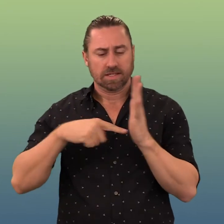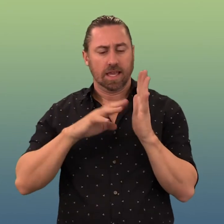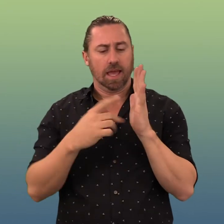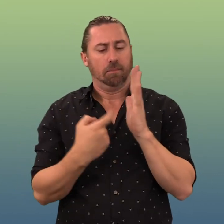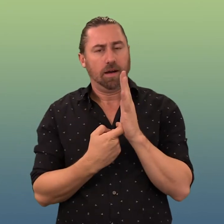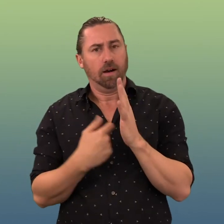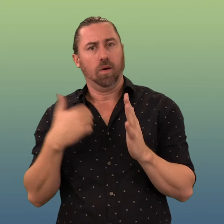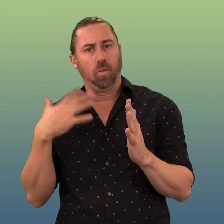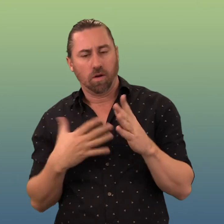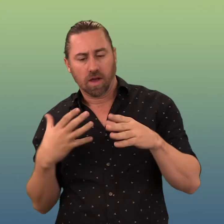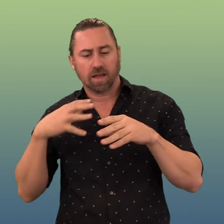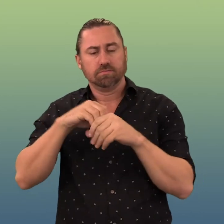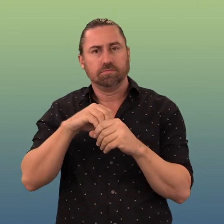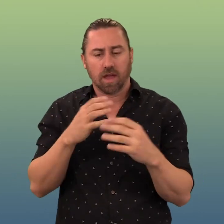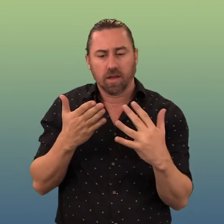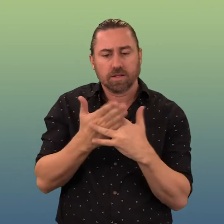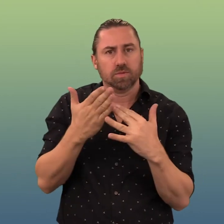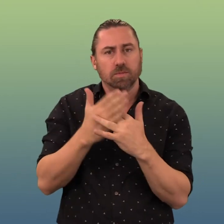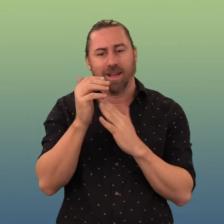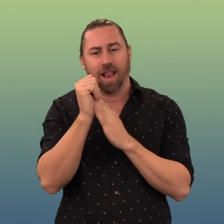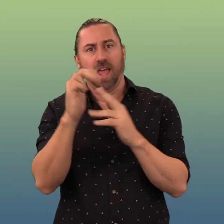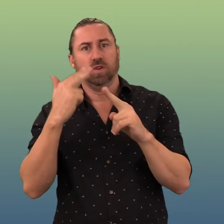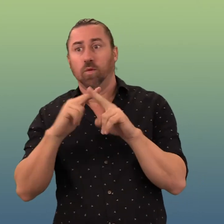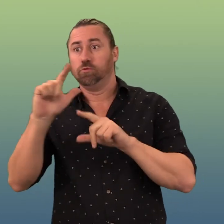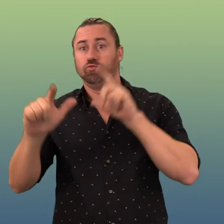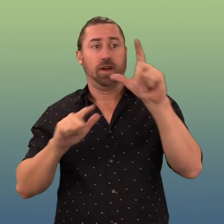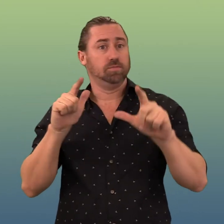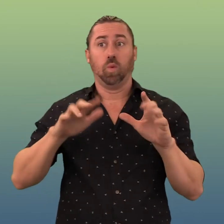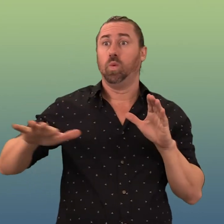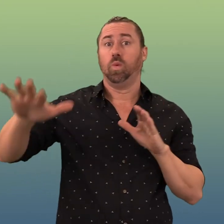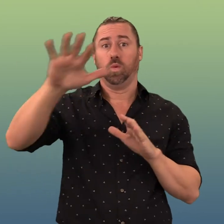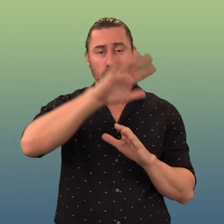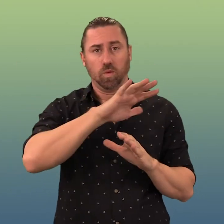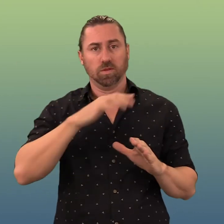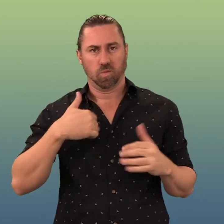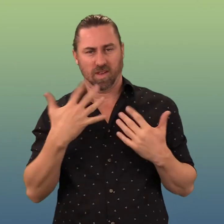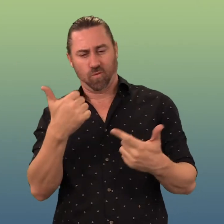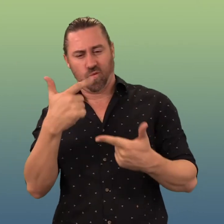business practices, customer information and tools, reporting and data